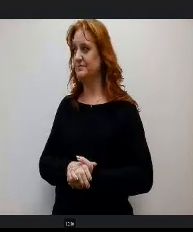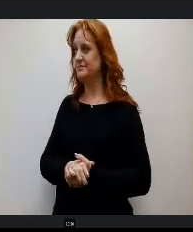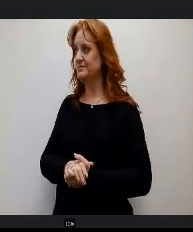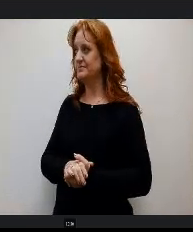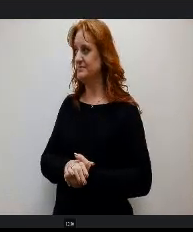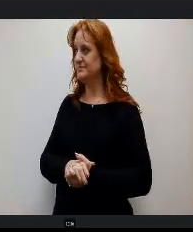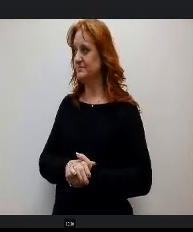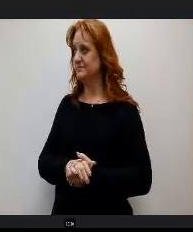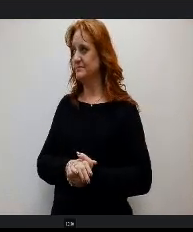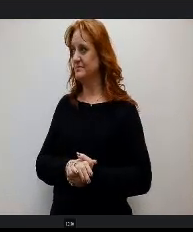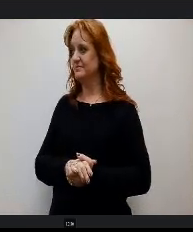Counsel. Please come up.